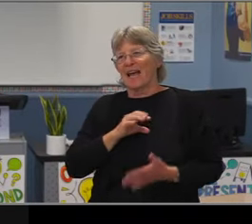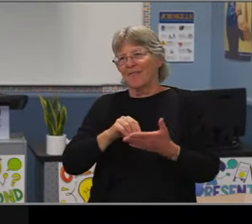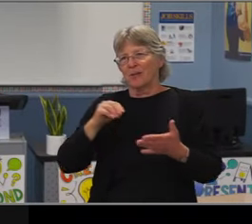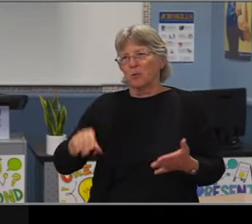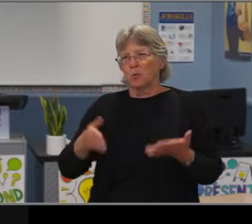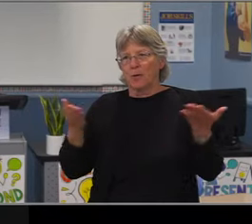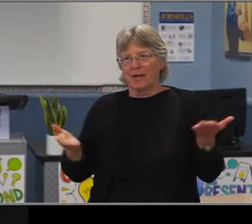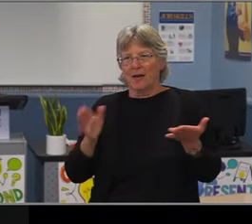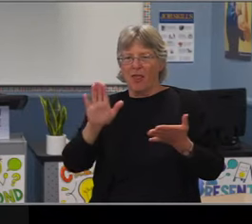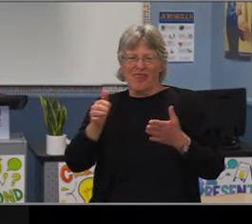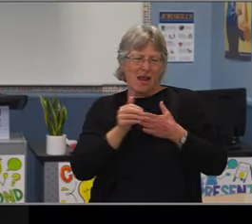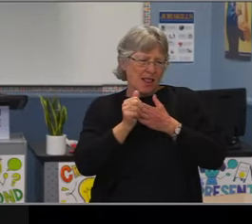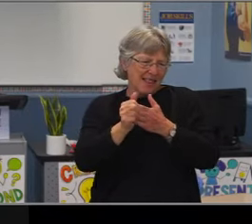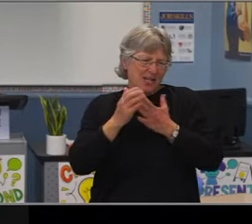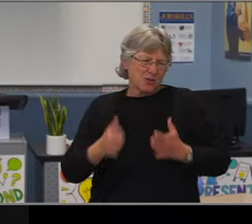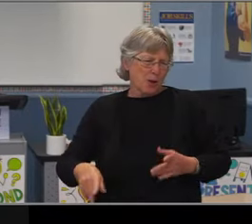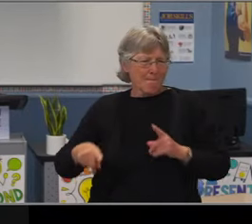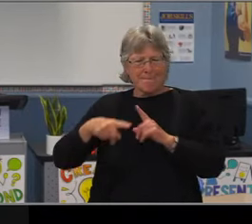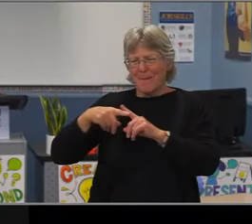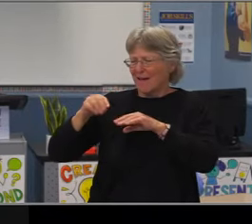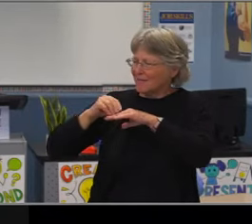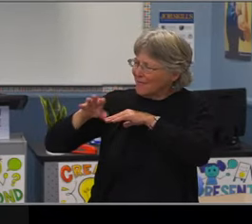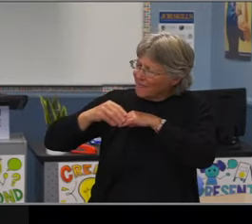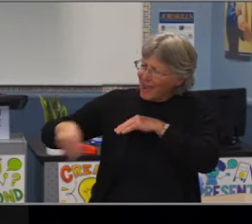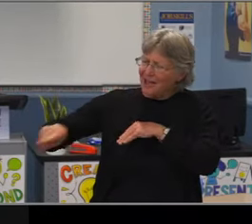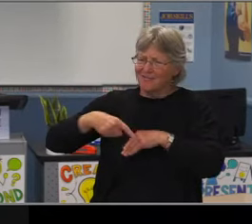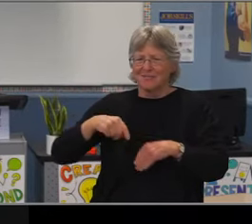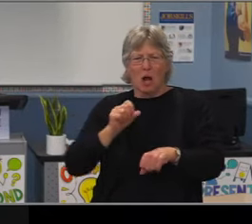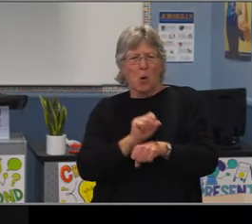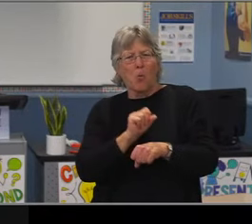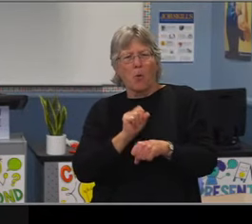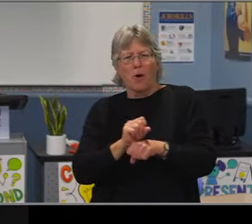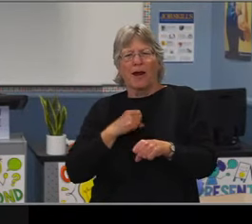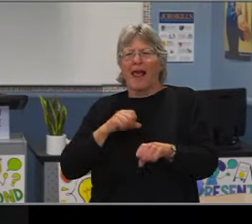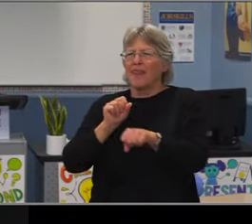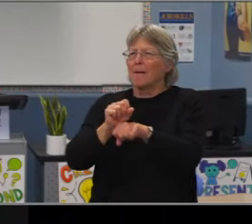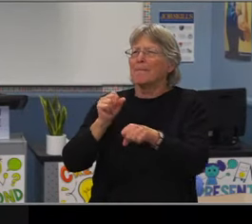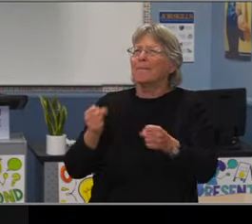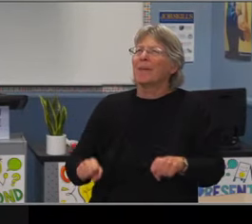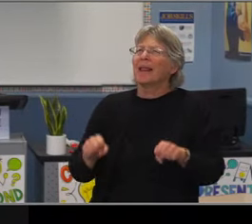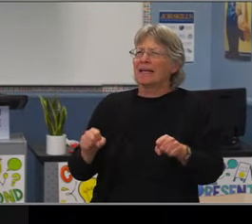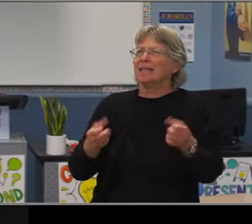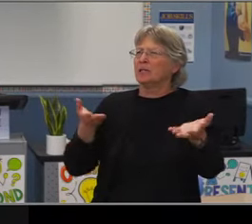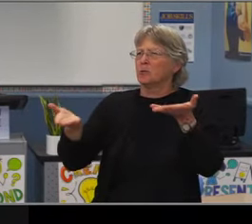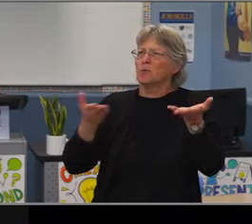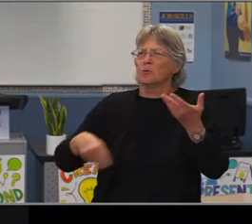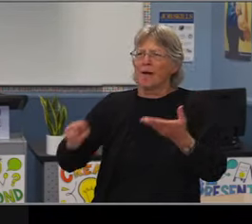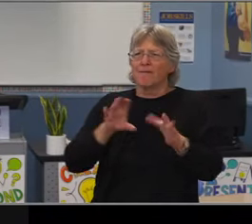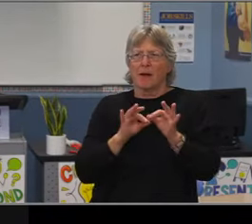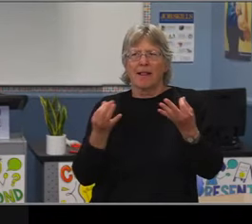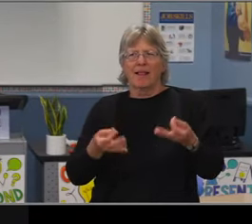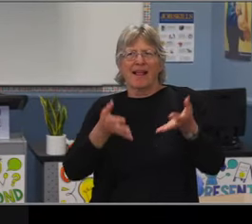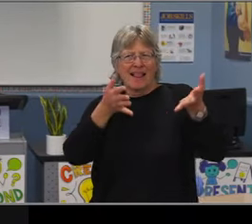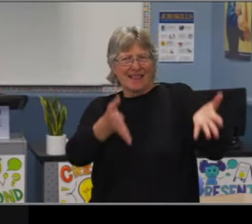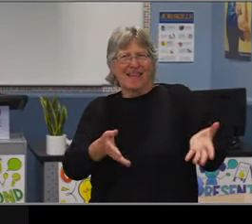we do not see math proficiency increases amongst many subgroups of students really is something that our students we commend for.